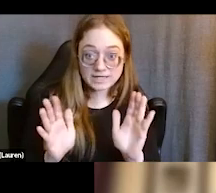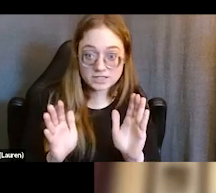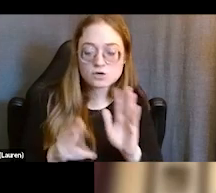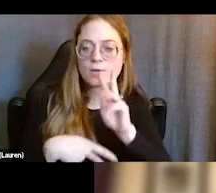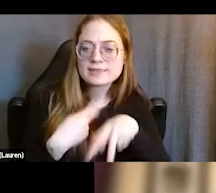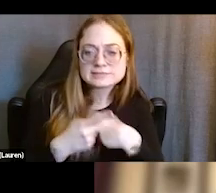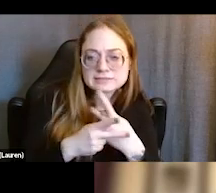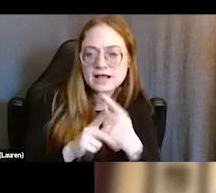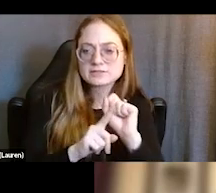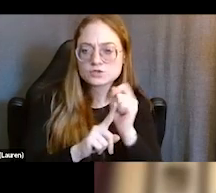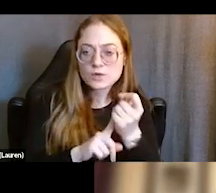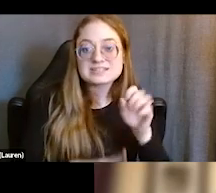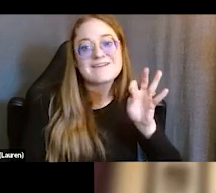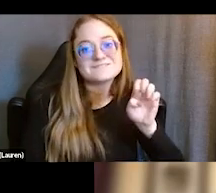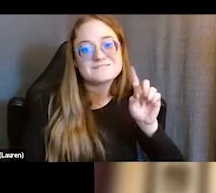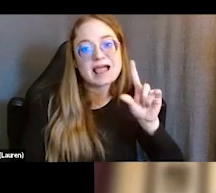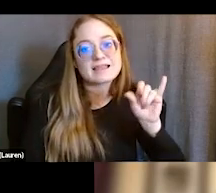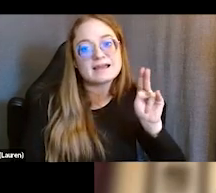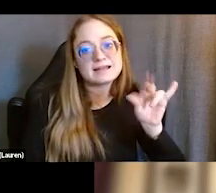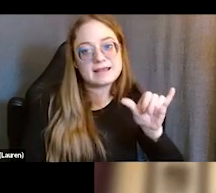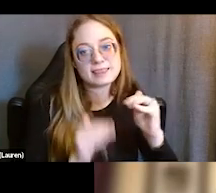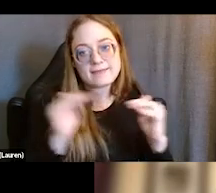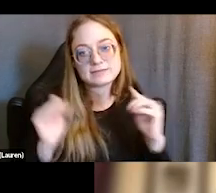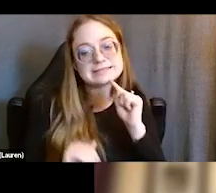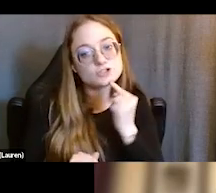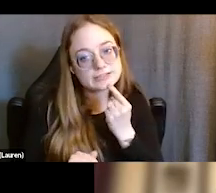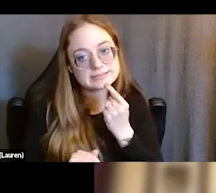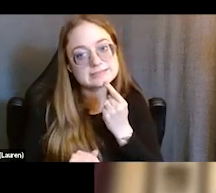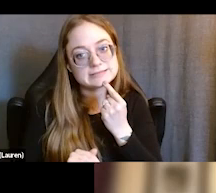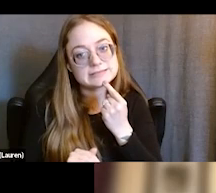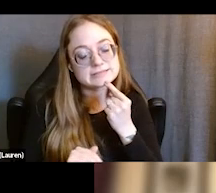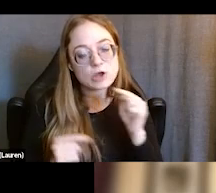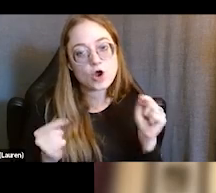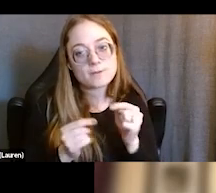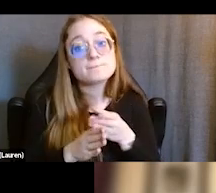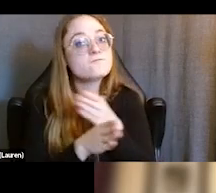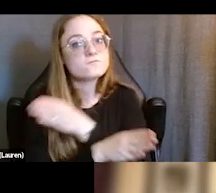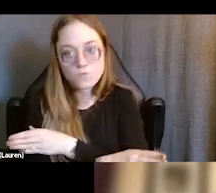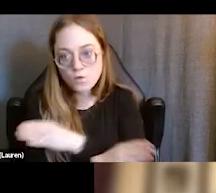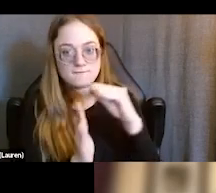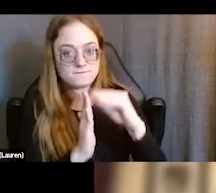are felony level cases. And so, this is serious harm before a charge has been filed. And we work on a multi-month process